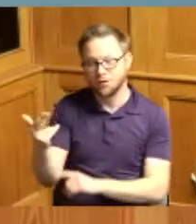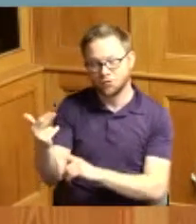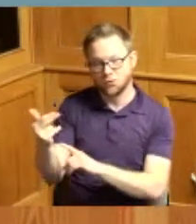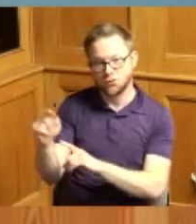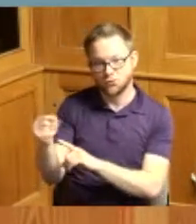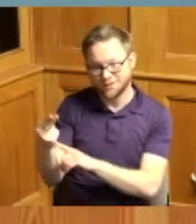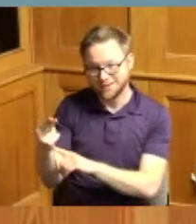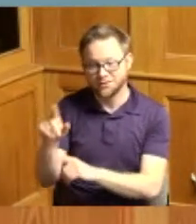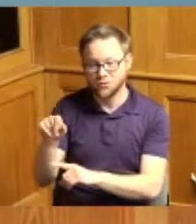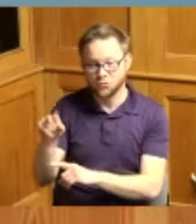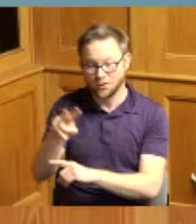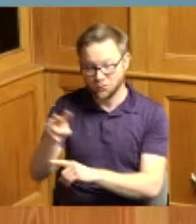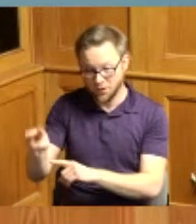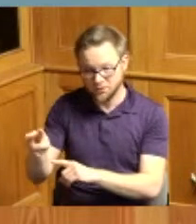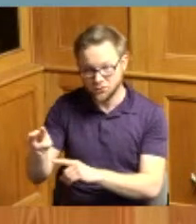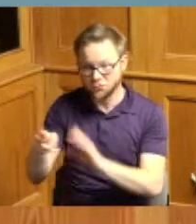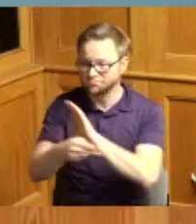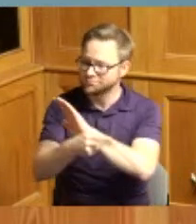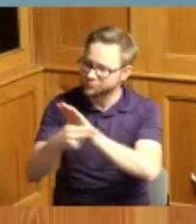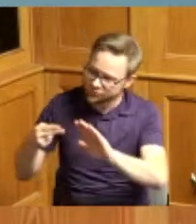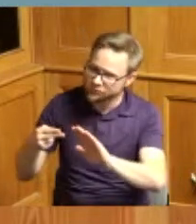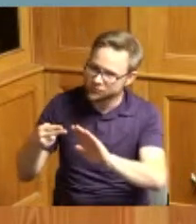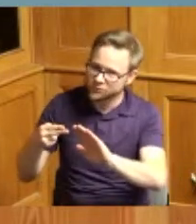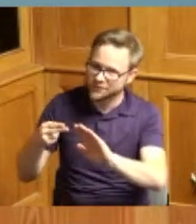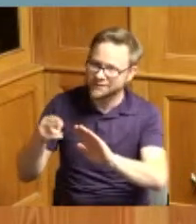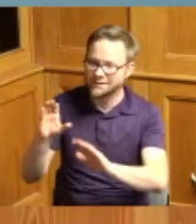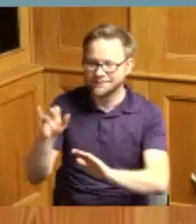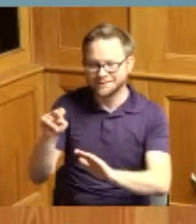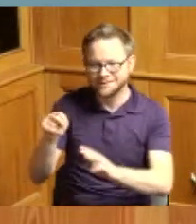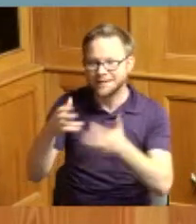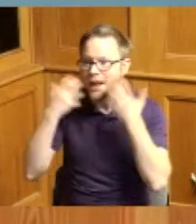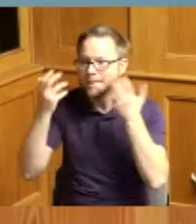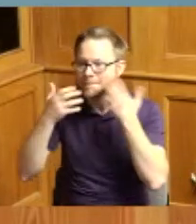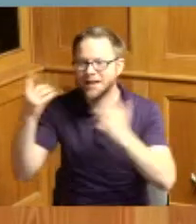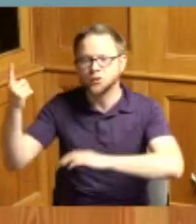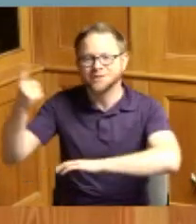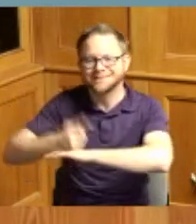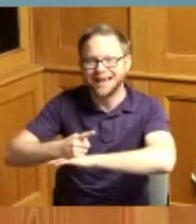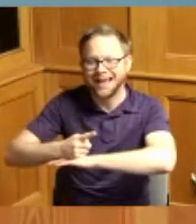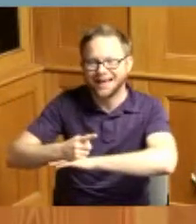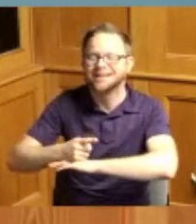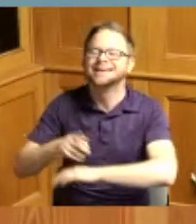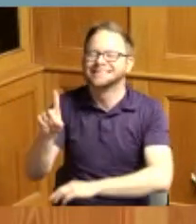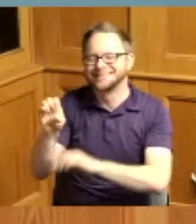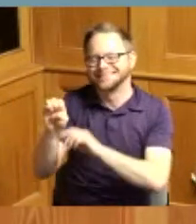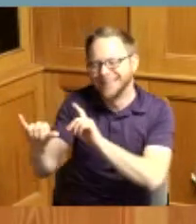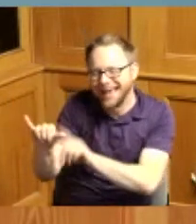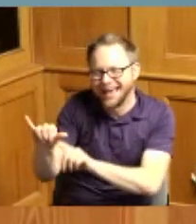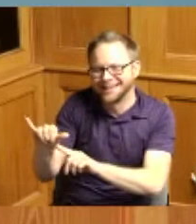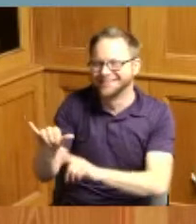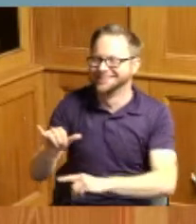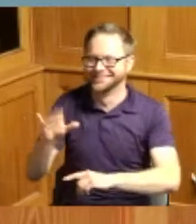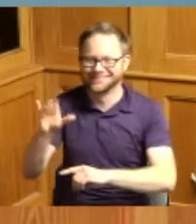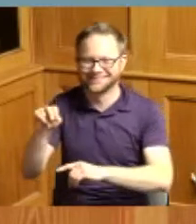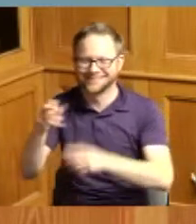2022 is recognized as Cincinnati Bengals Dey D-e-y in all of the Hamilton County by the